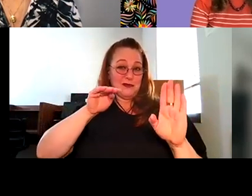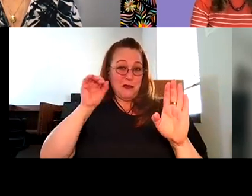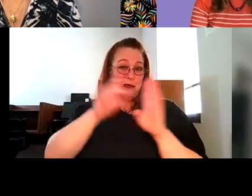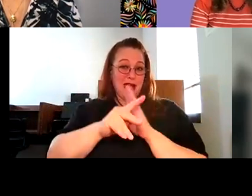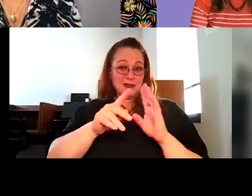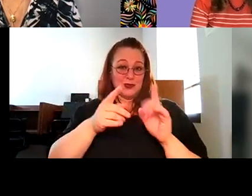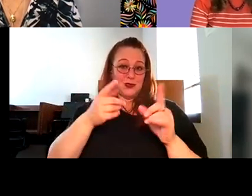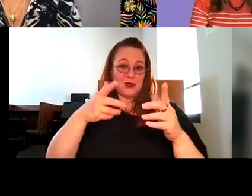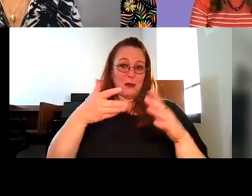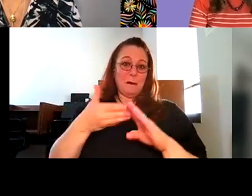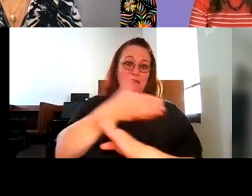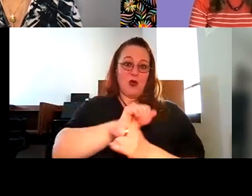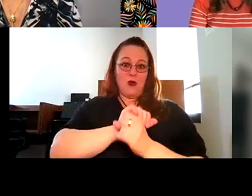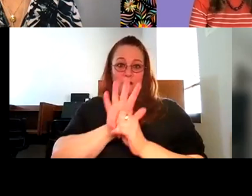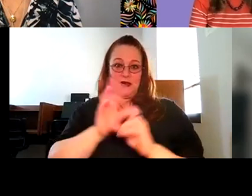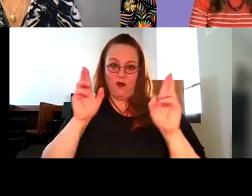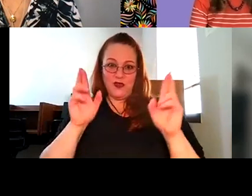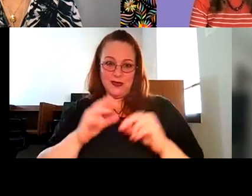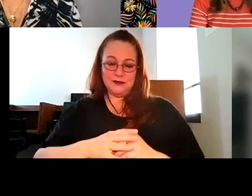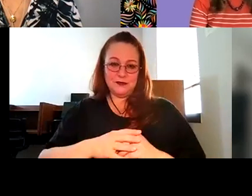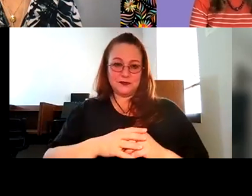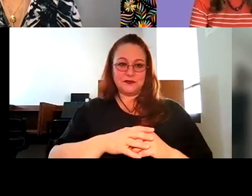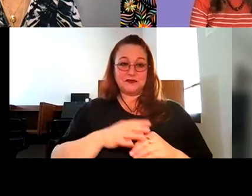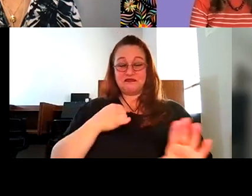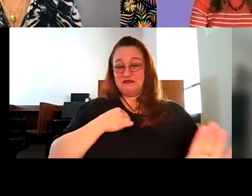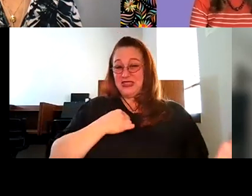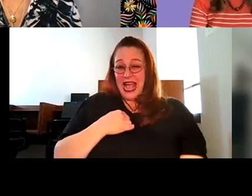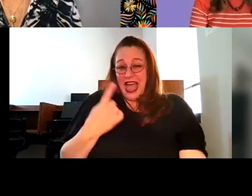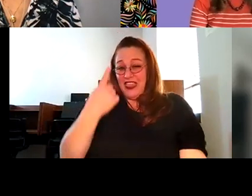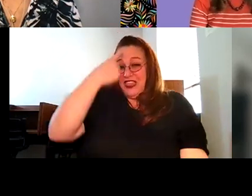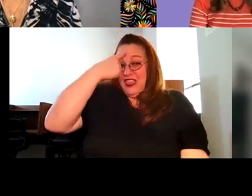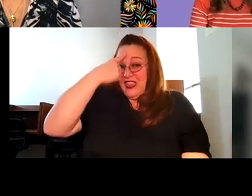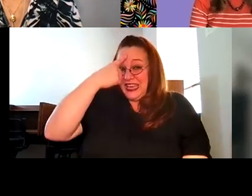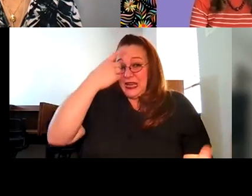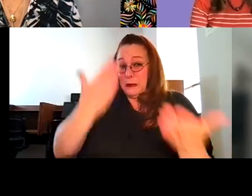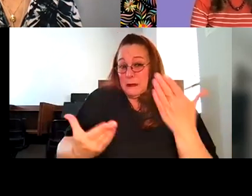Robyn Thomas: Um, What I think might happen. And this is just my gut from years of